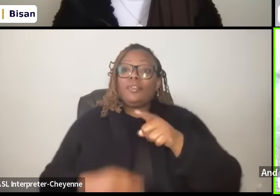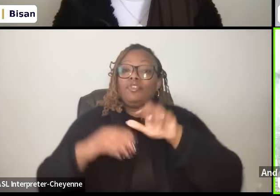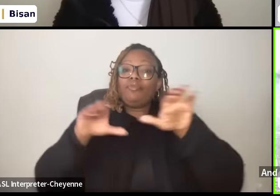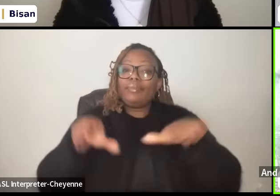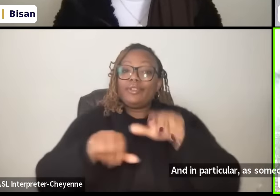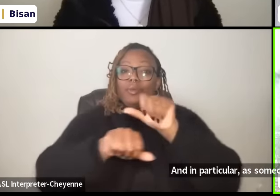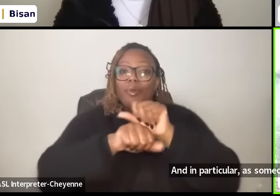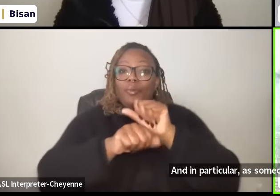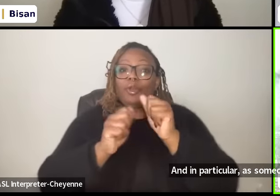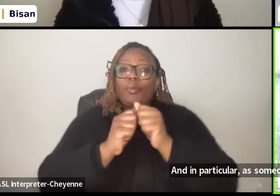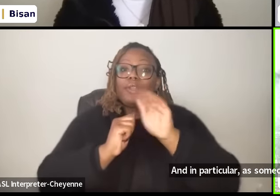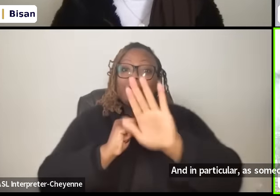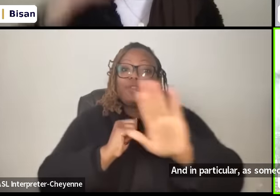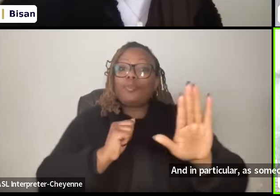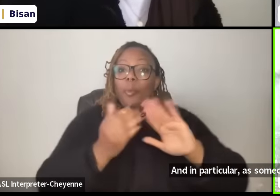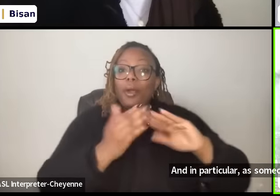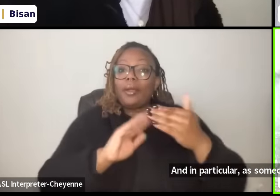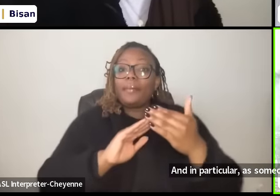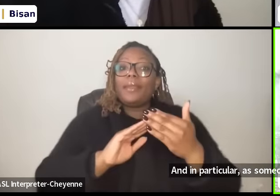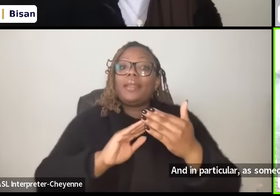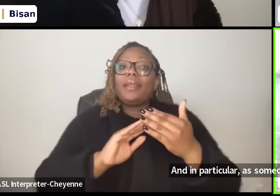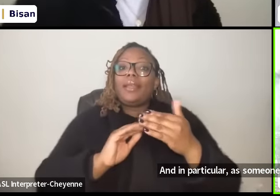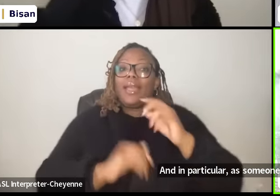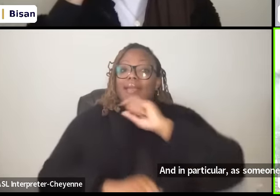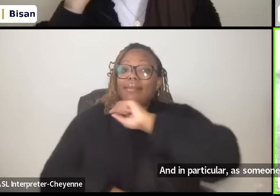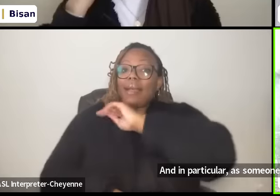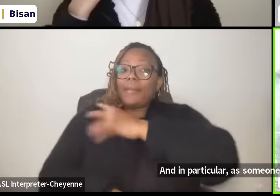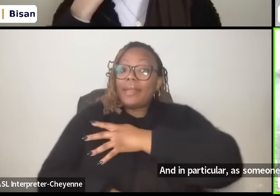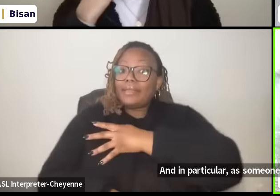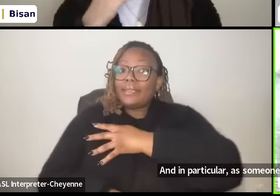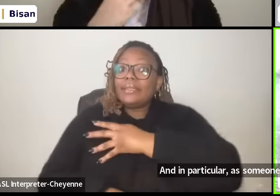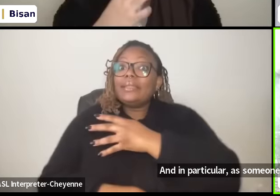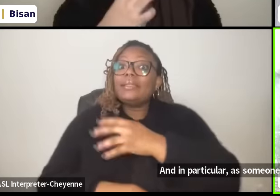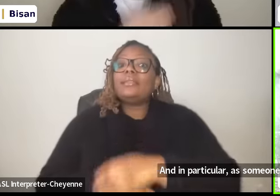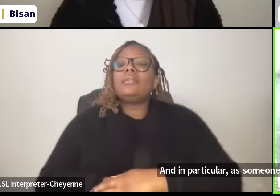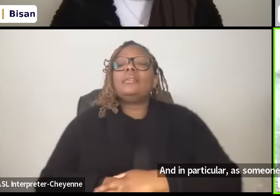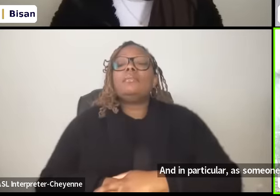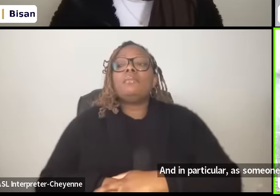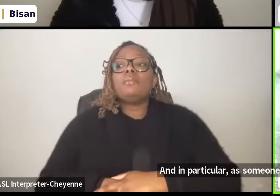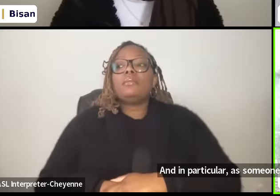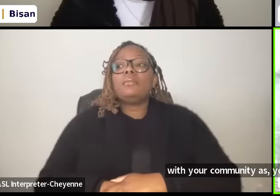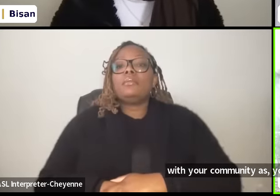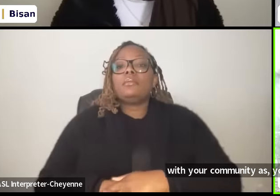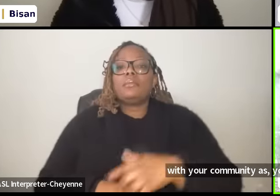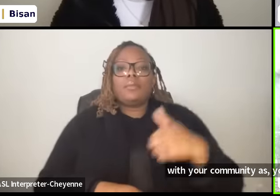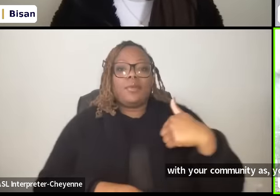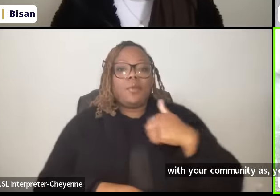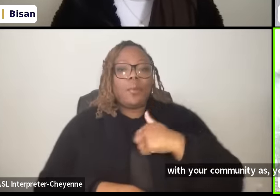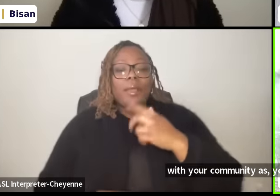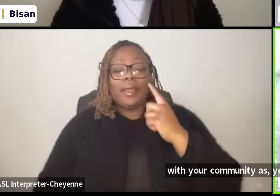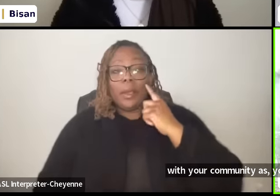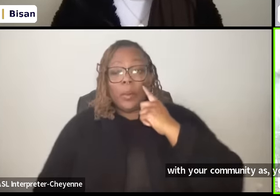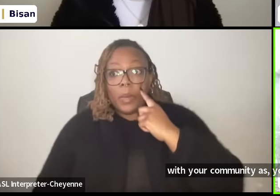with your community as you know as a Palestinian we are all witnessing I think some for the first